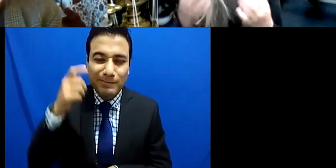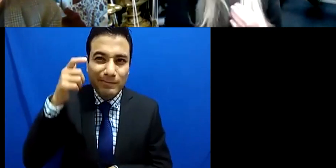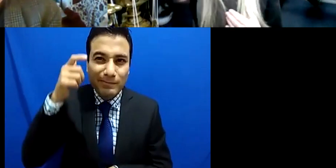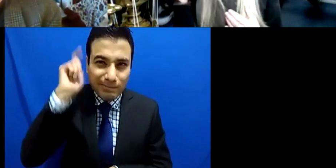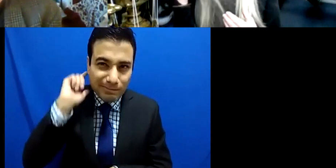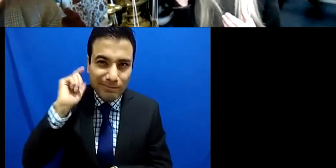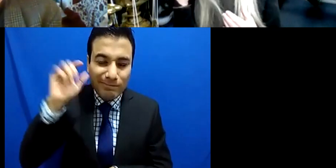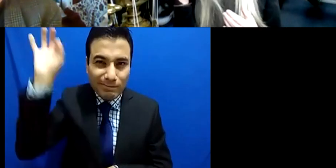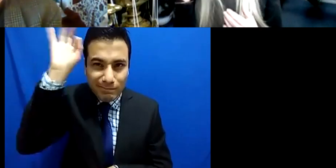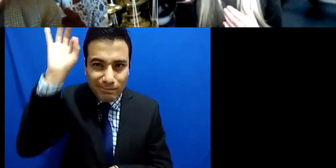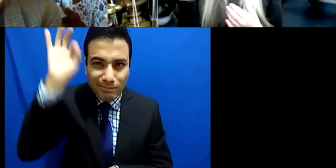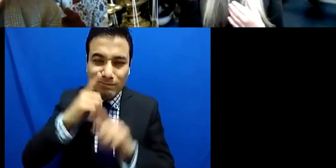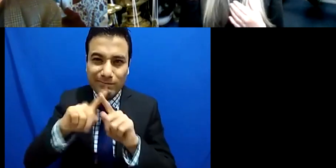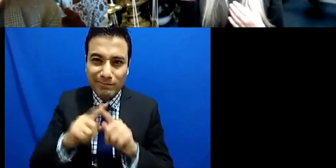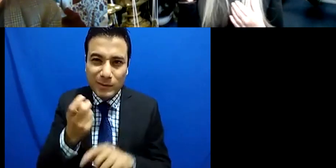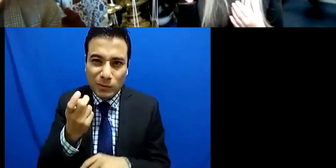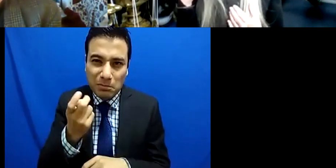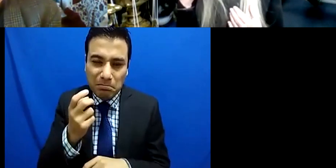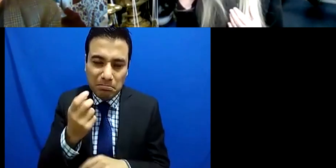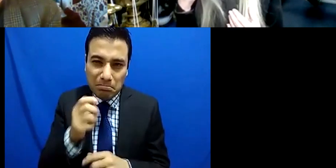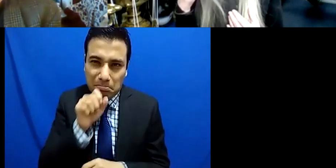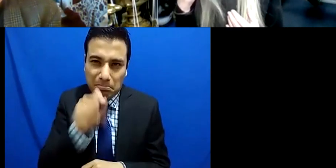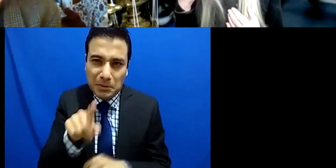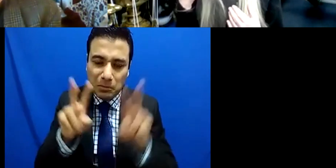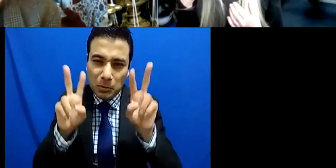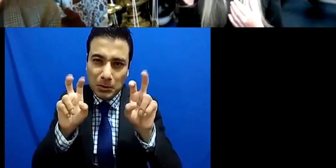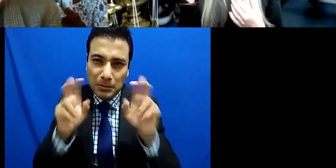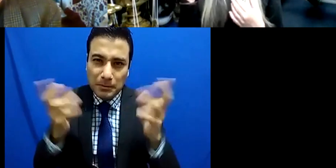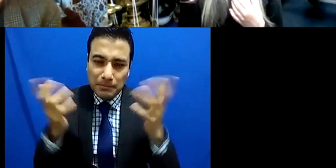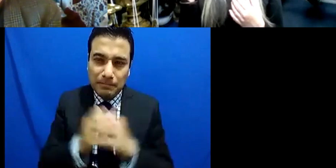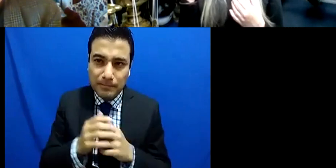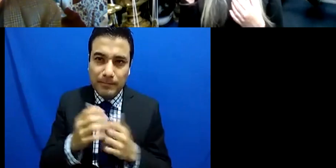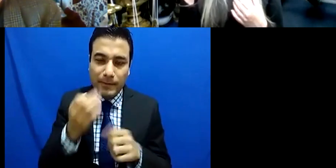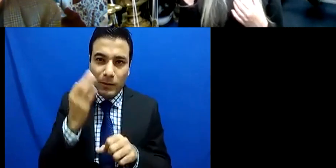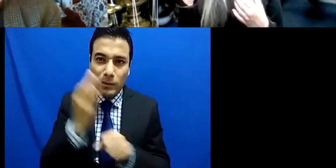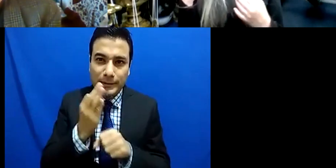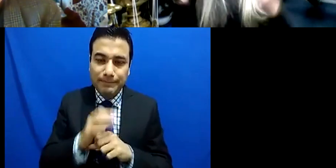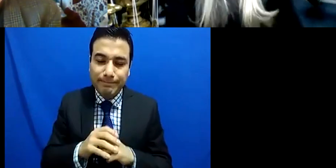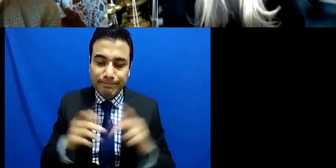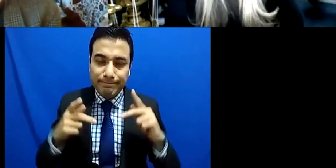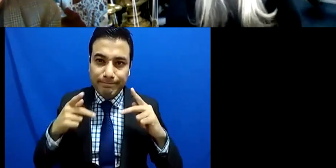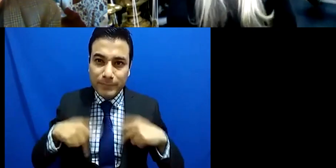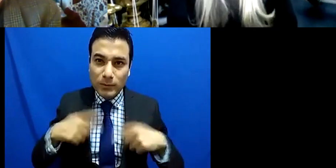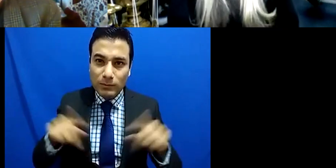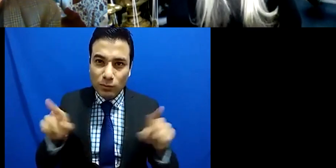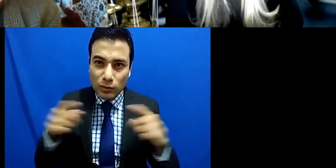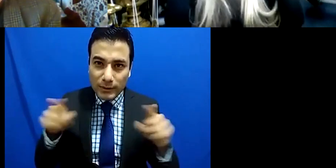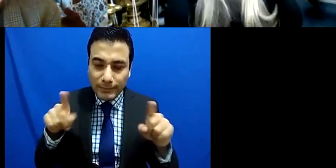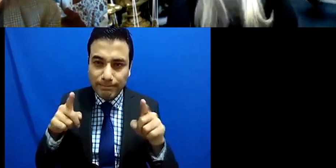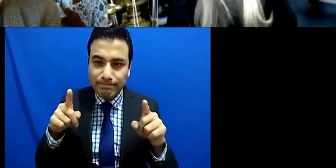to hearing loss, it's, you know, we're talking much more openly about the types of in-ears that